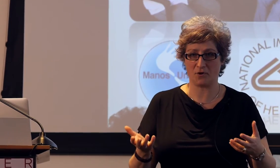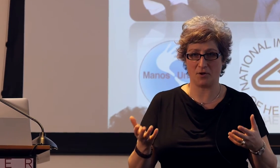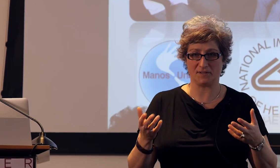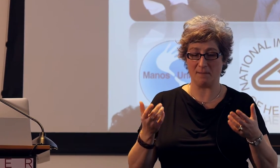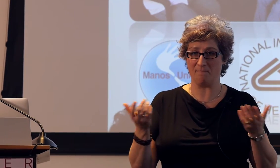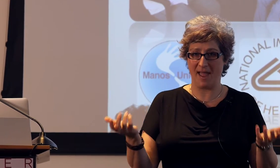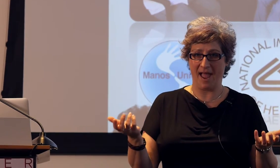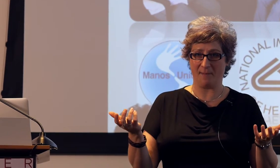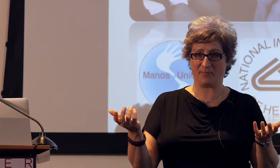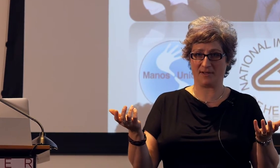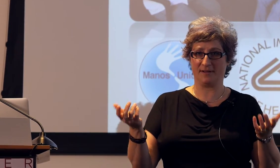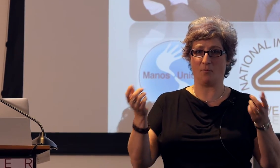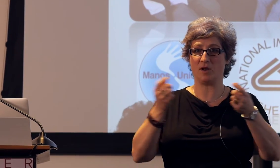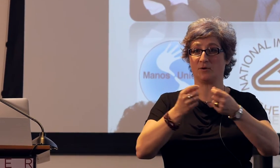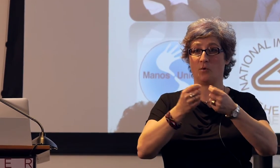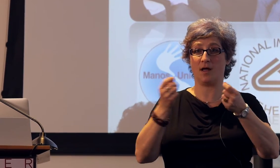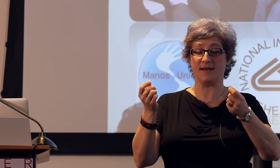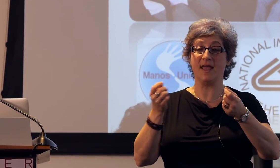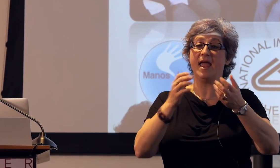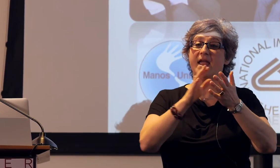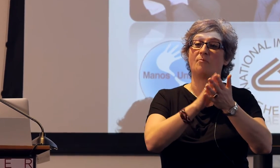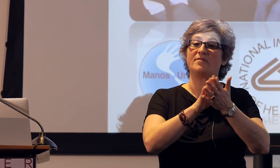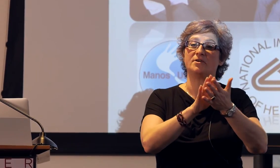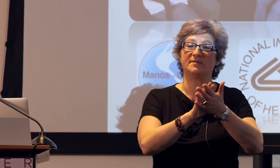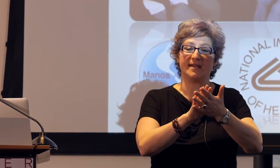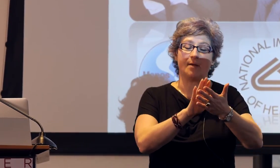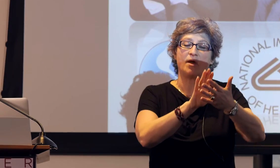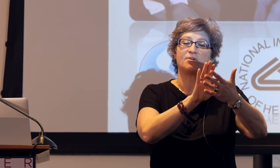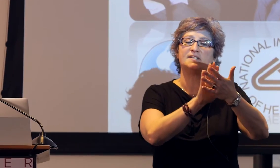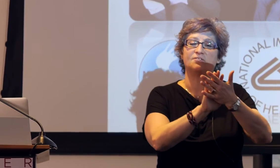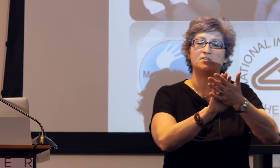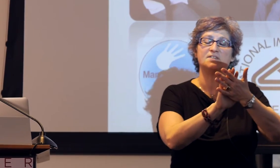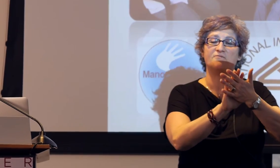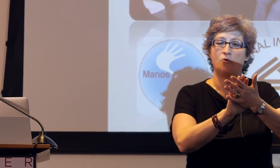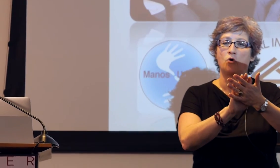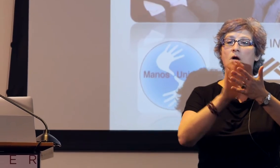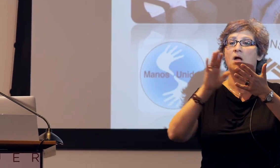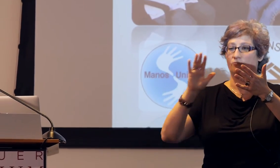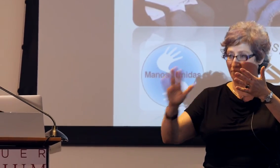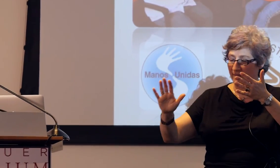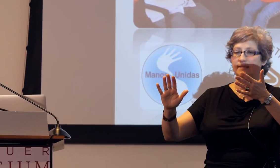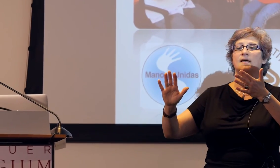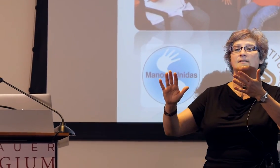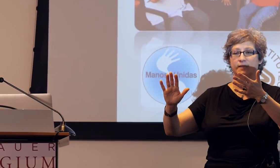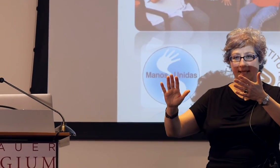it's very difficult to map one to one, whether a difference in form really does indicate